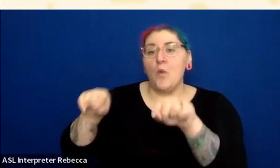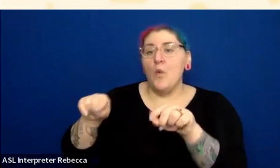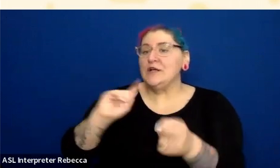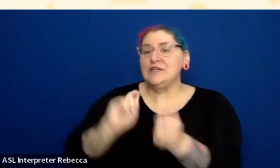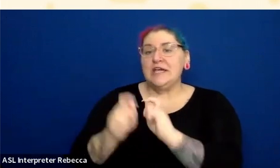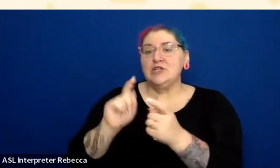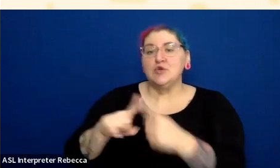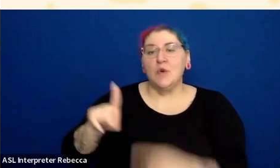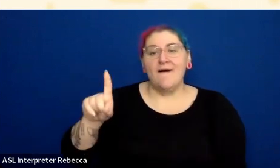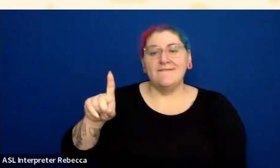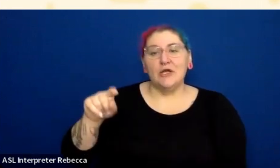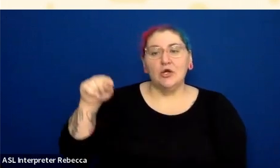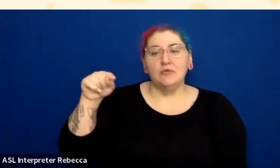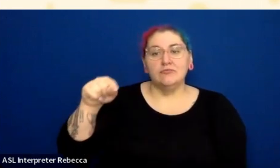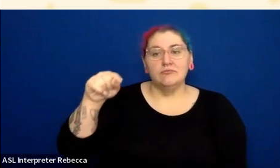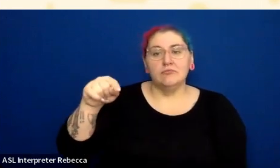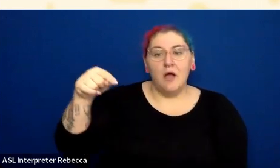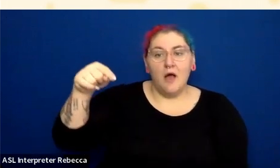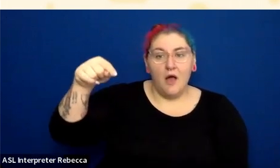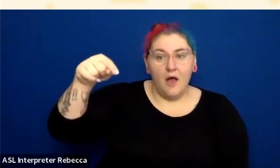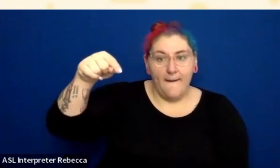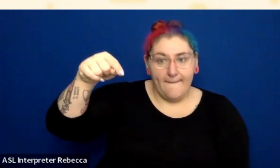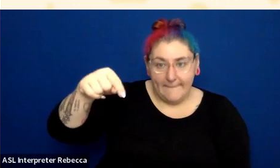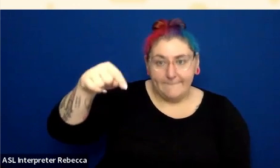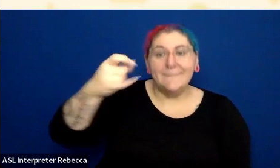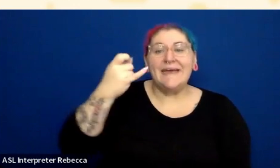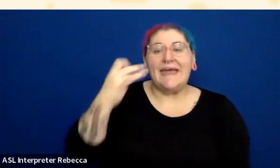If you are going to bring back that underline, bring it back for the hover as well.